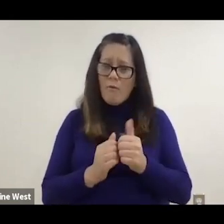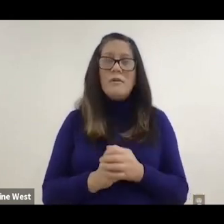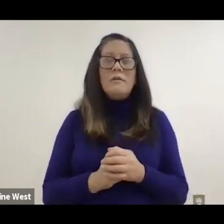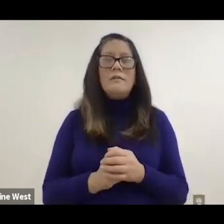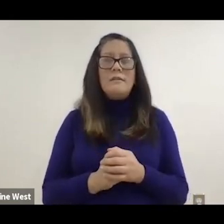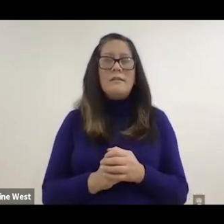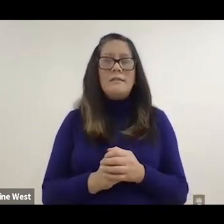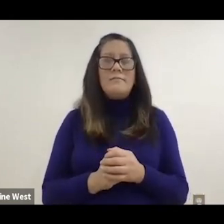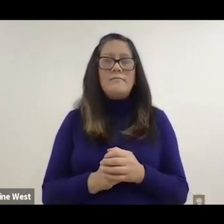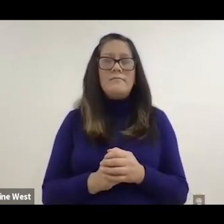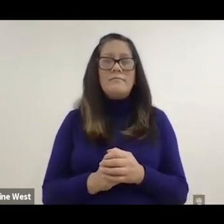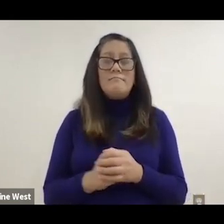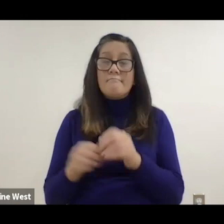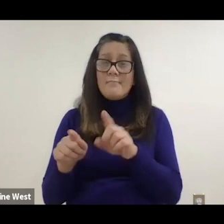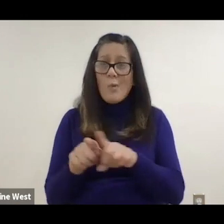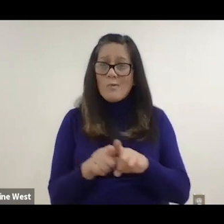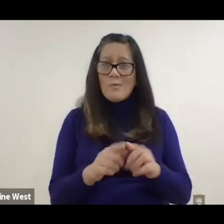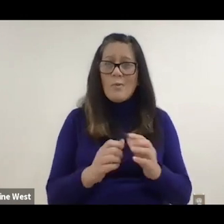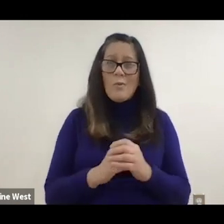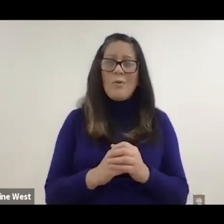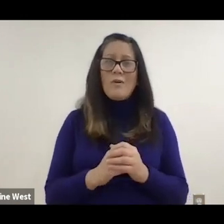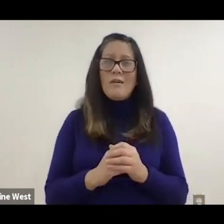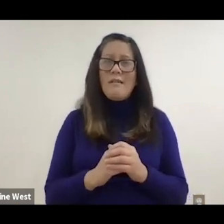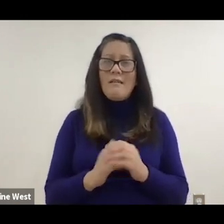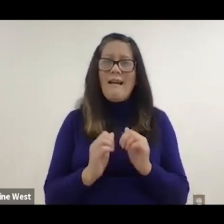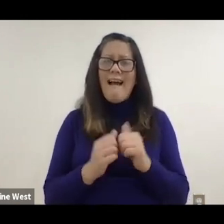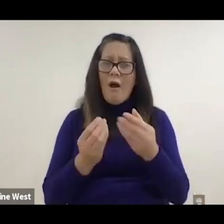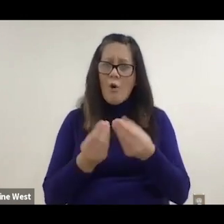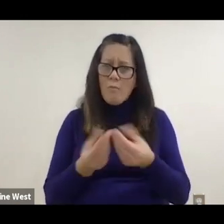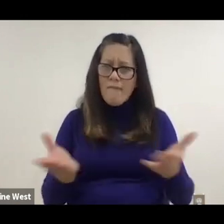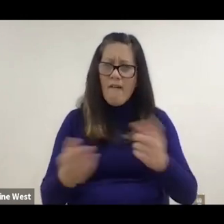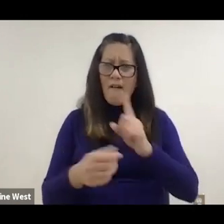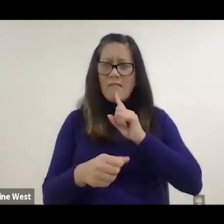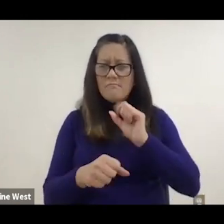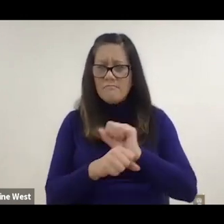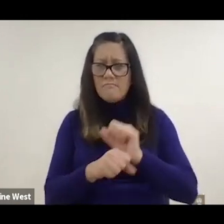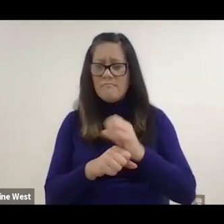how do you provide them actual coaching, not just reminders?